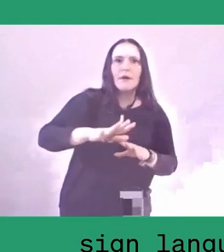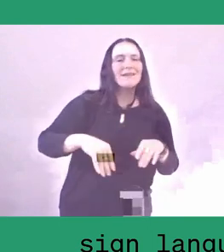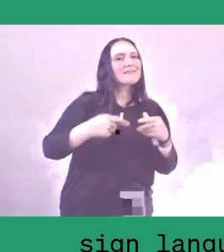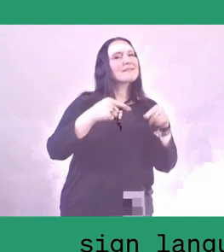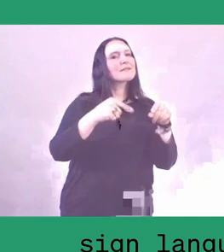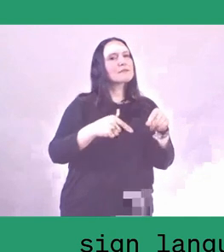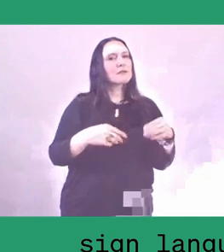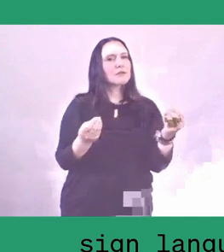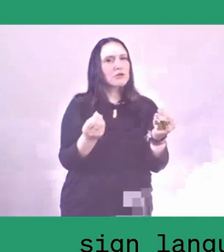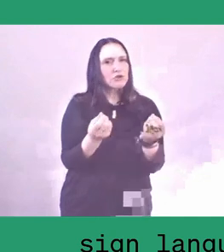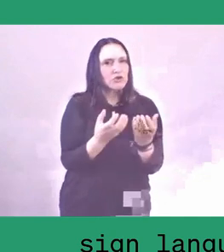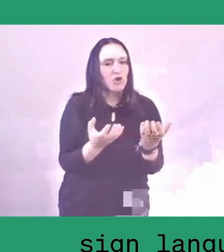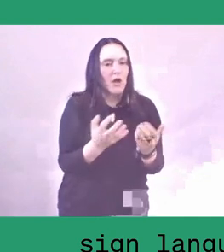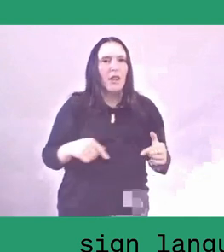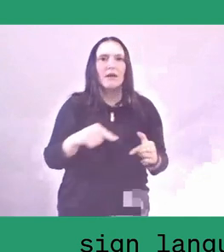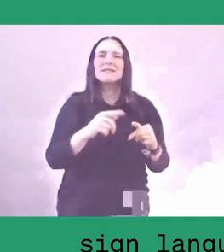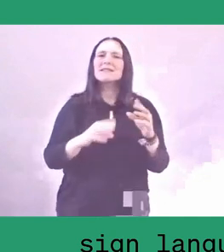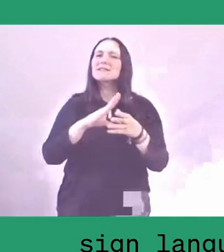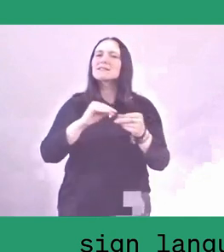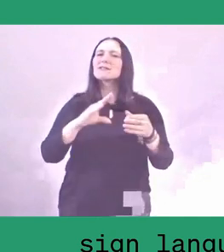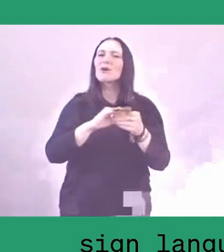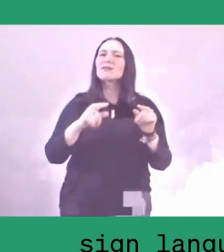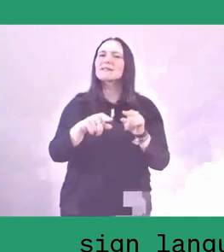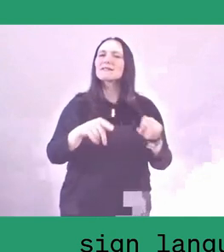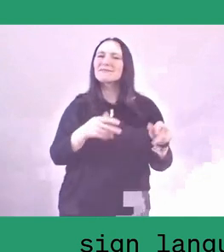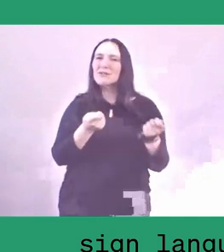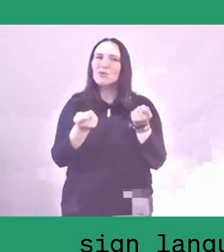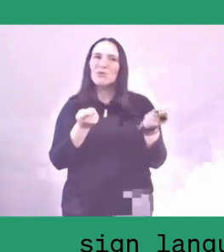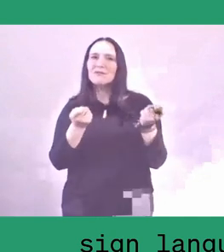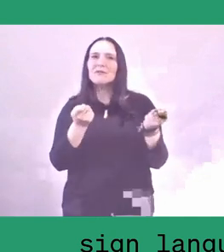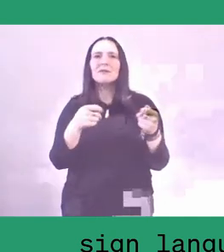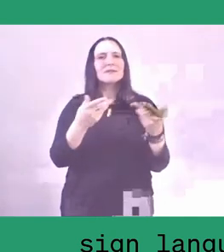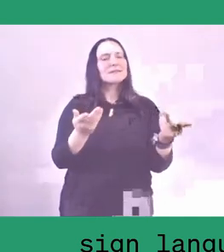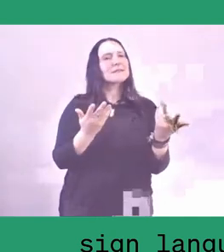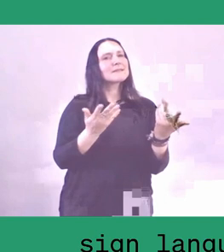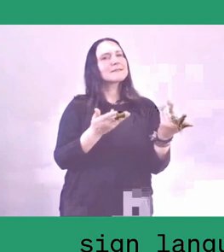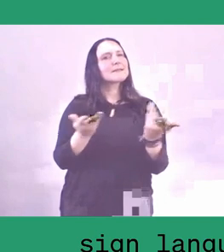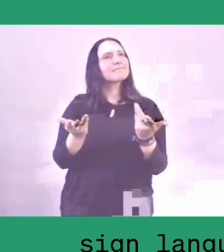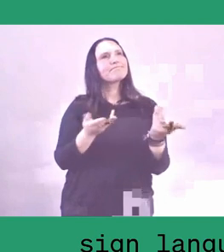to the core of the organisation, is very vibrant to make our practice live.